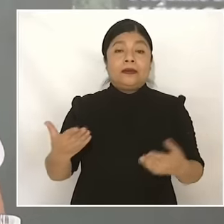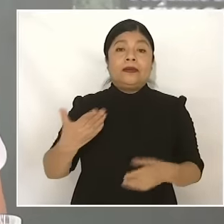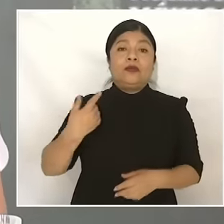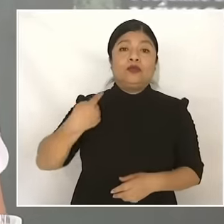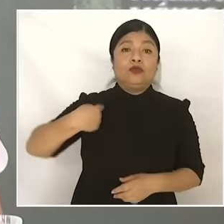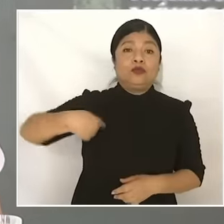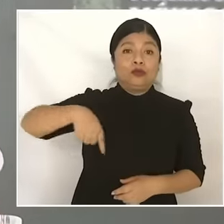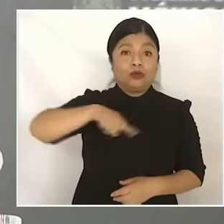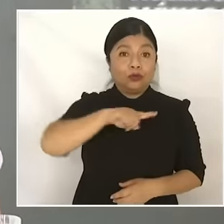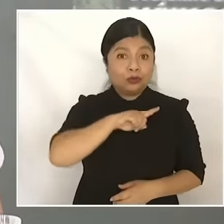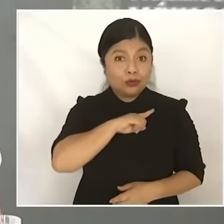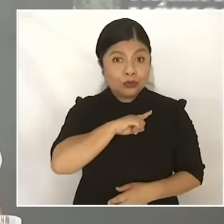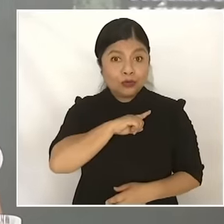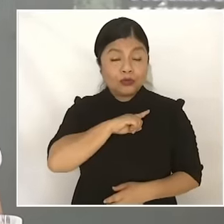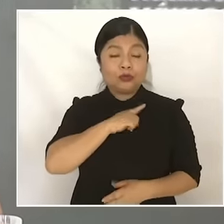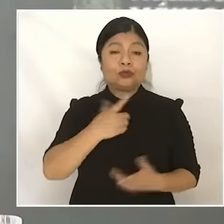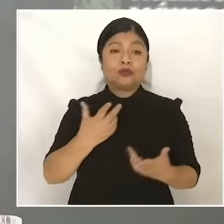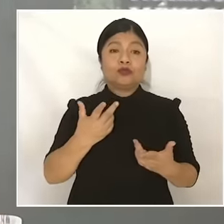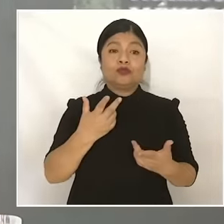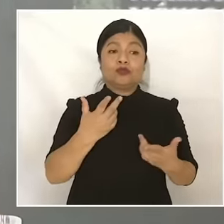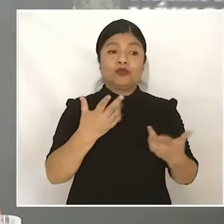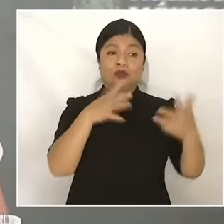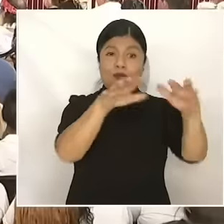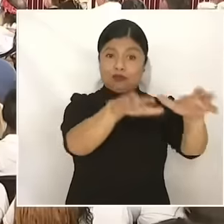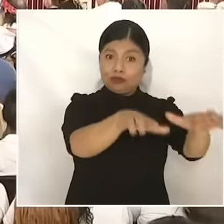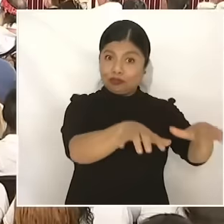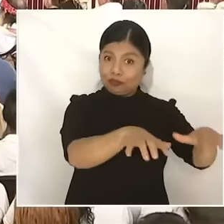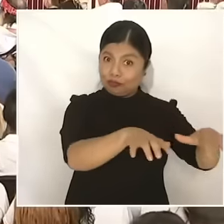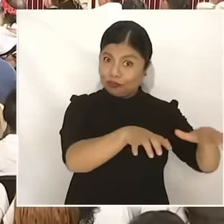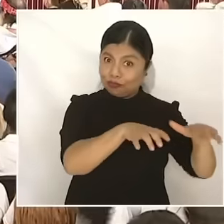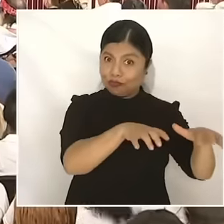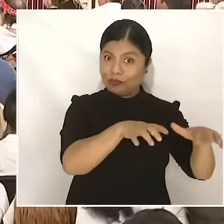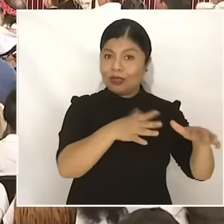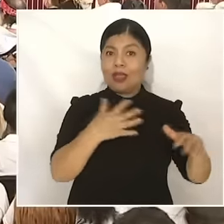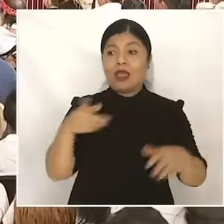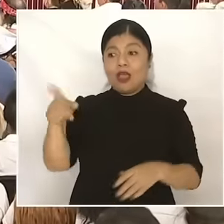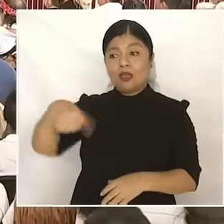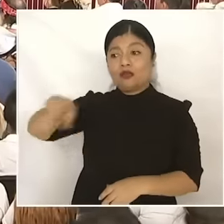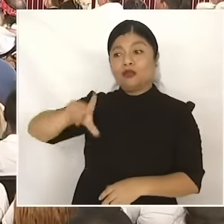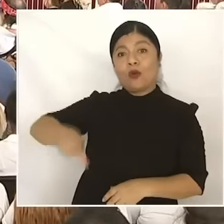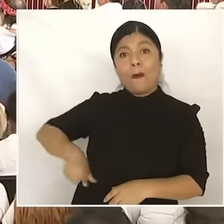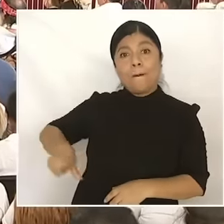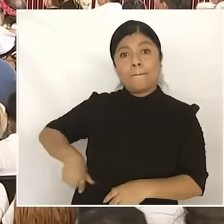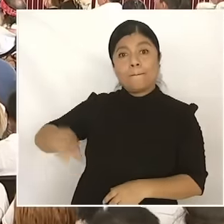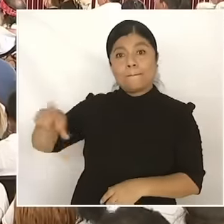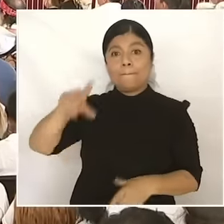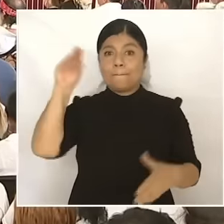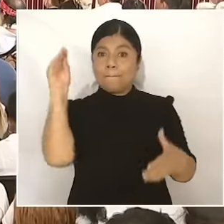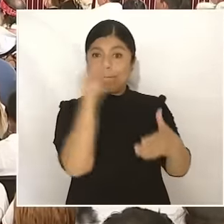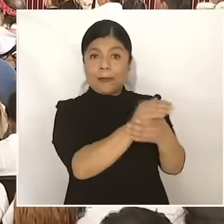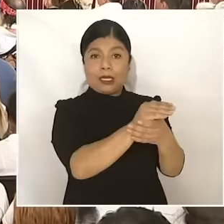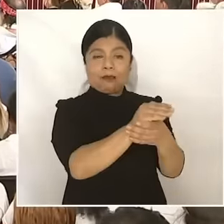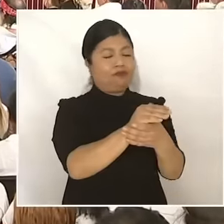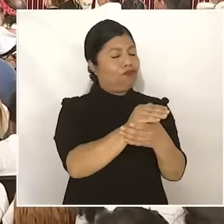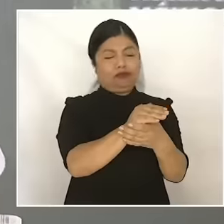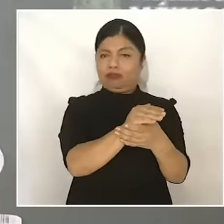the people. everything without the people This is how we are going to govern, starting October 1st, we are going